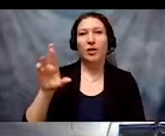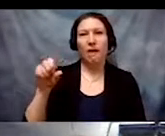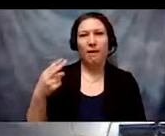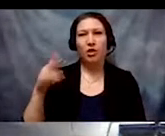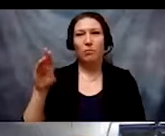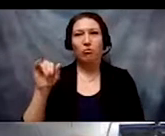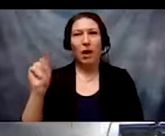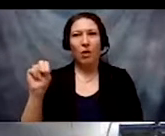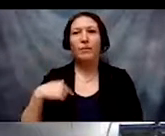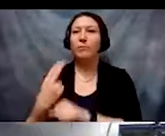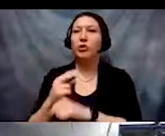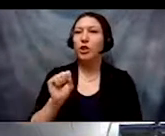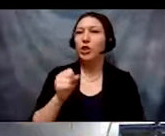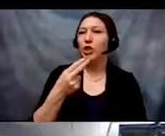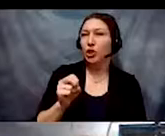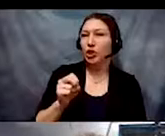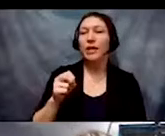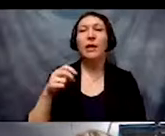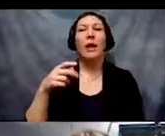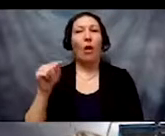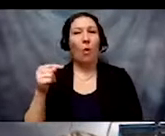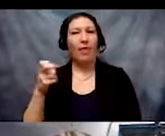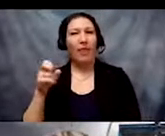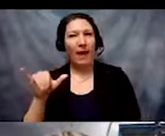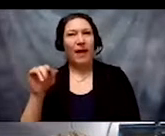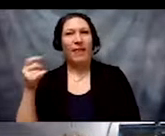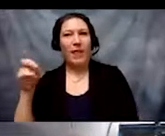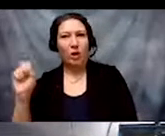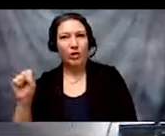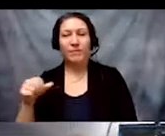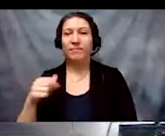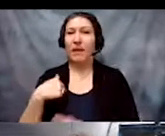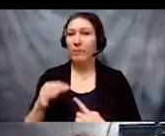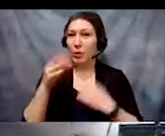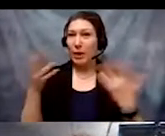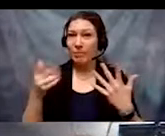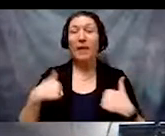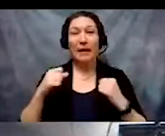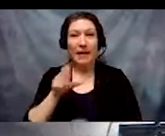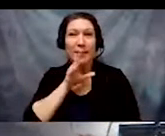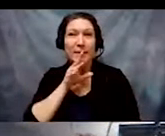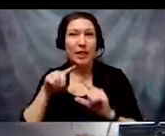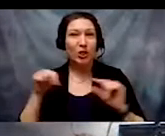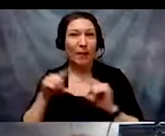What makes me unique is I can speak Japanese and I would like my co-facilitators